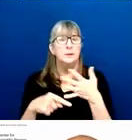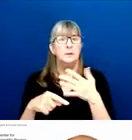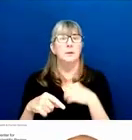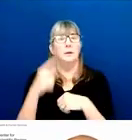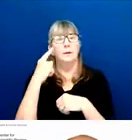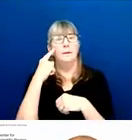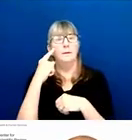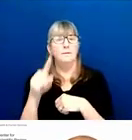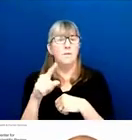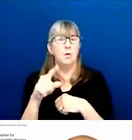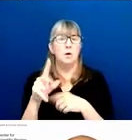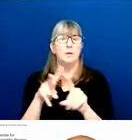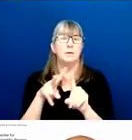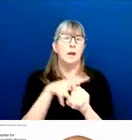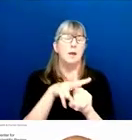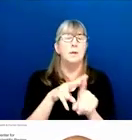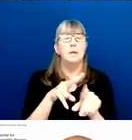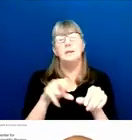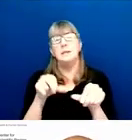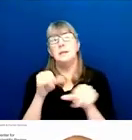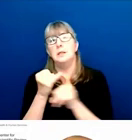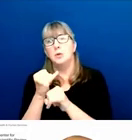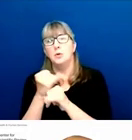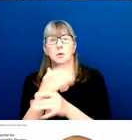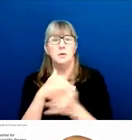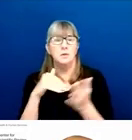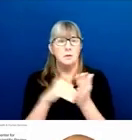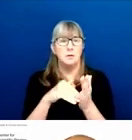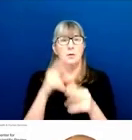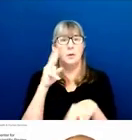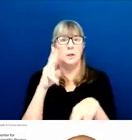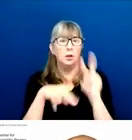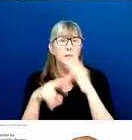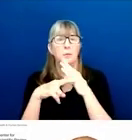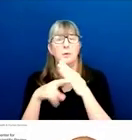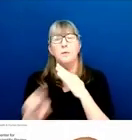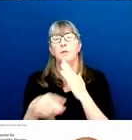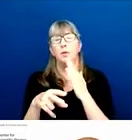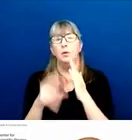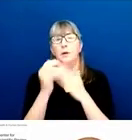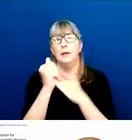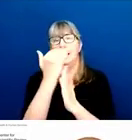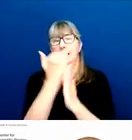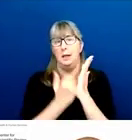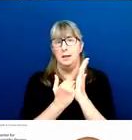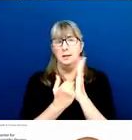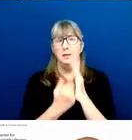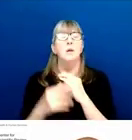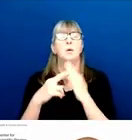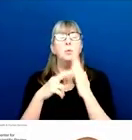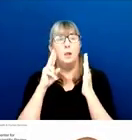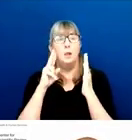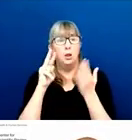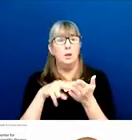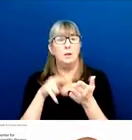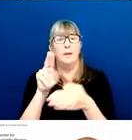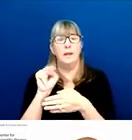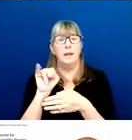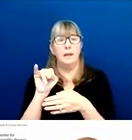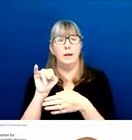we consider the scope of the IC's mission and their referral guidelines. We verify that the IC that we would assign your application